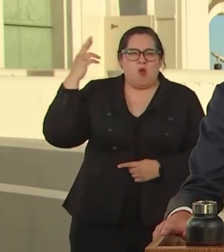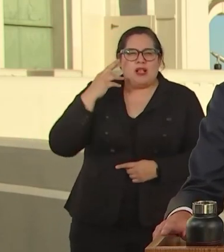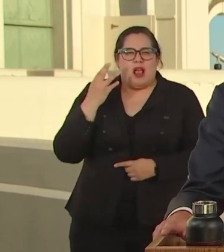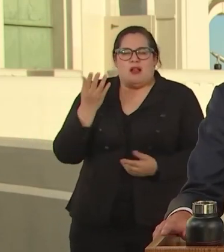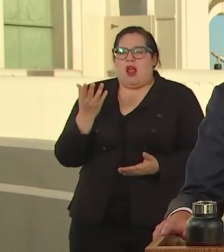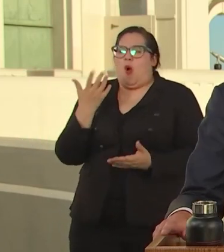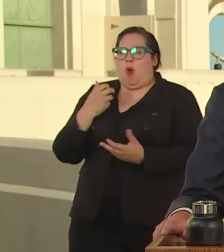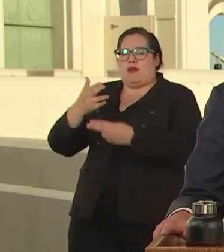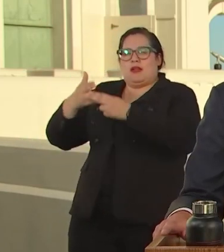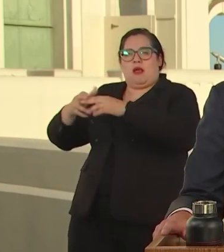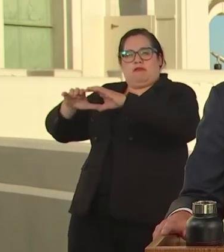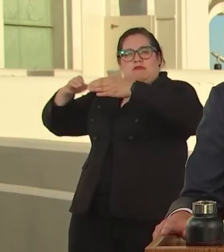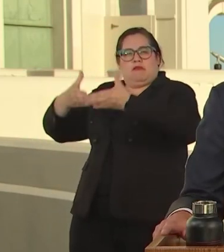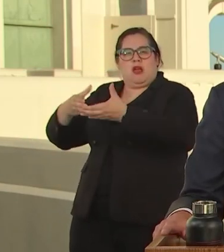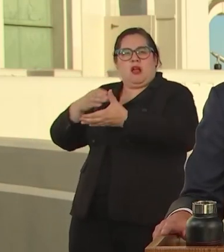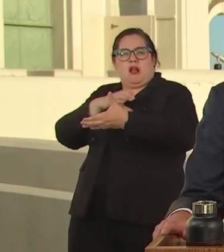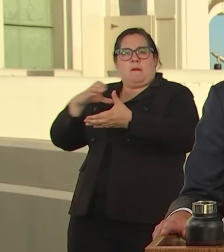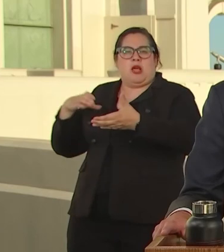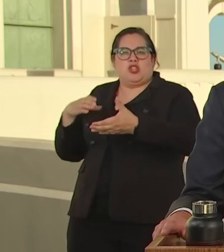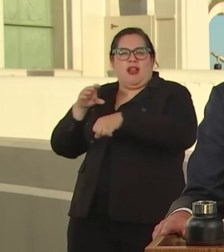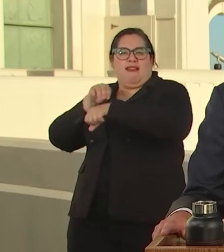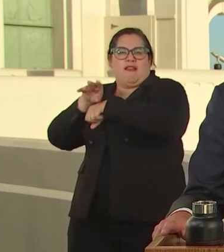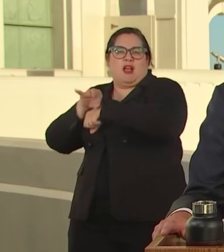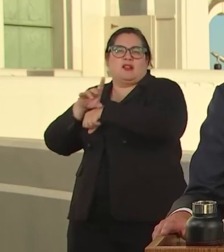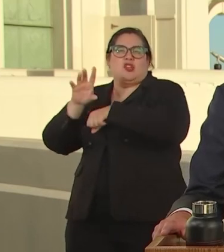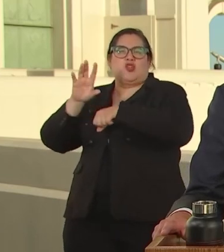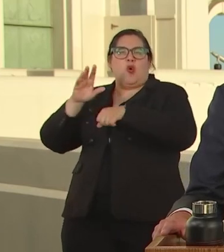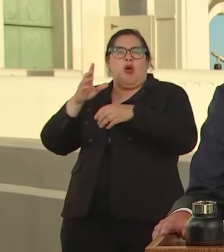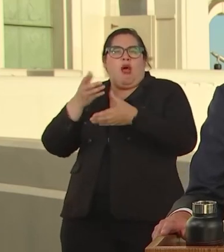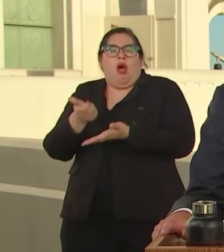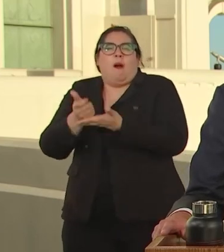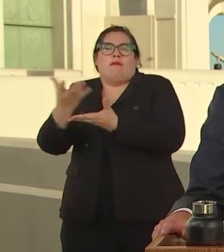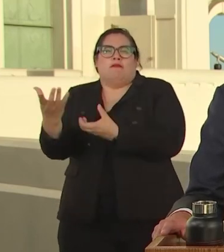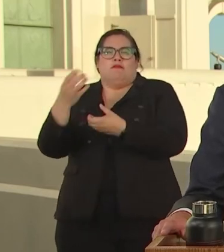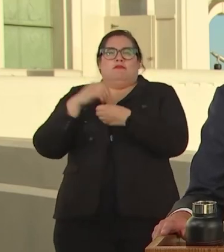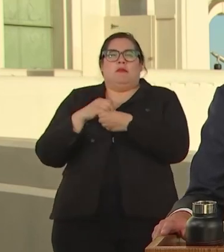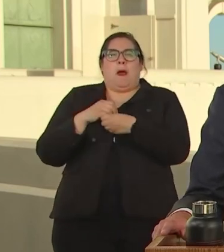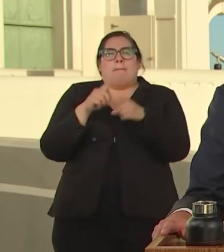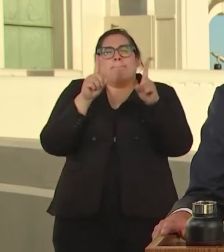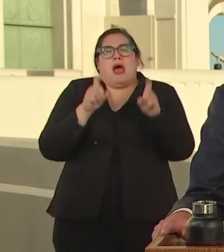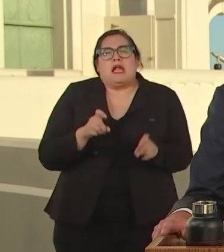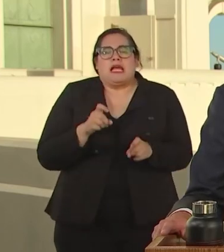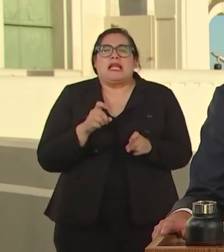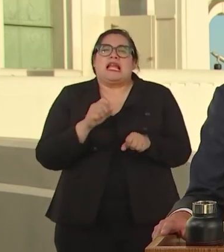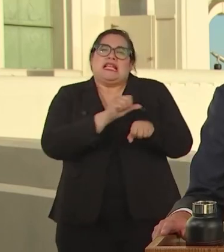A COMMISSION TO HELP ME PUSH